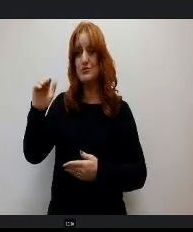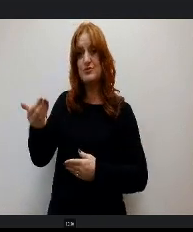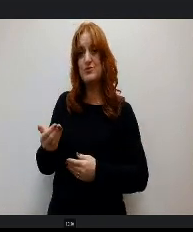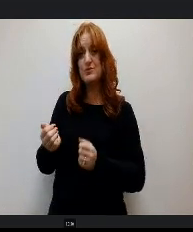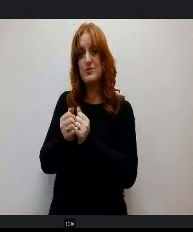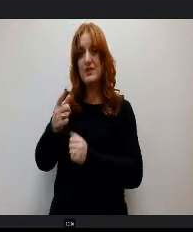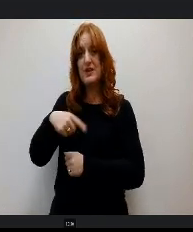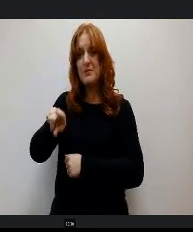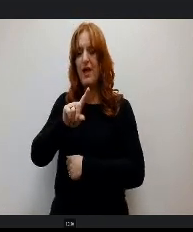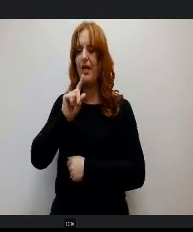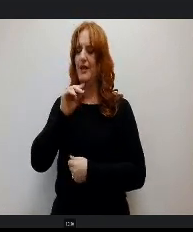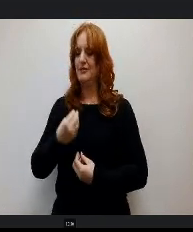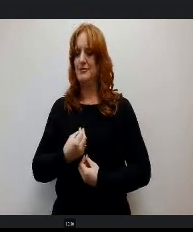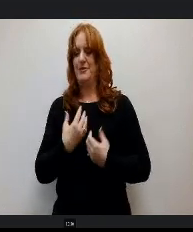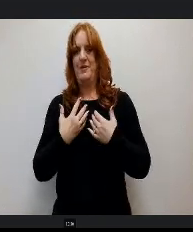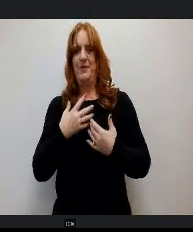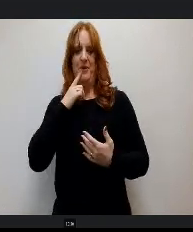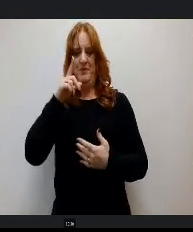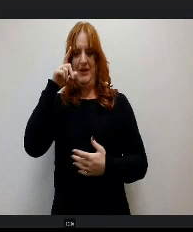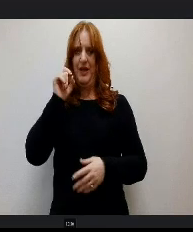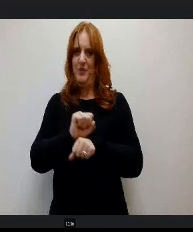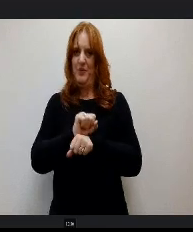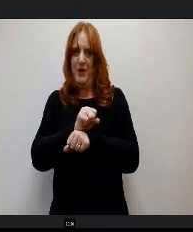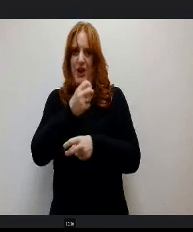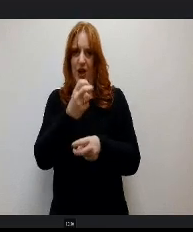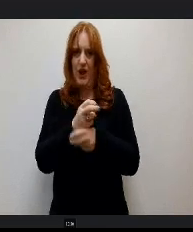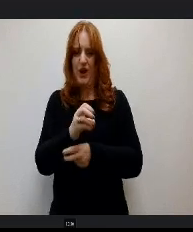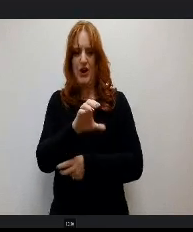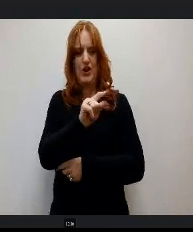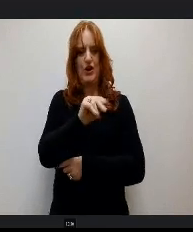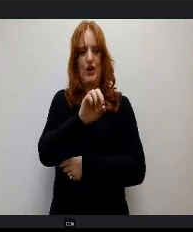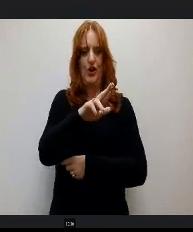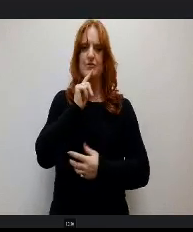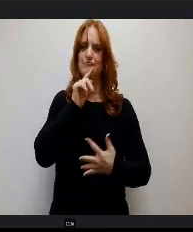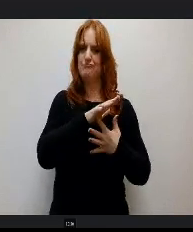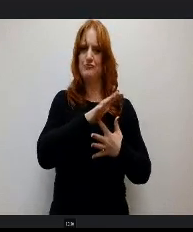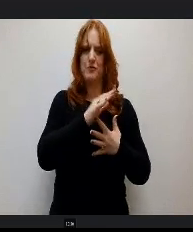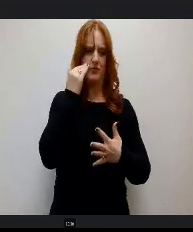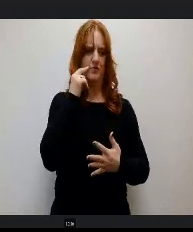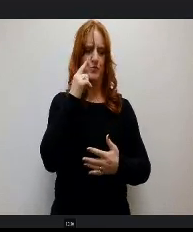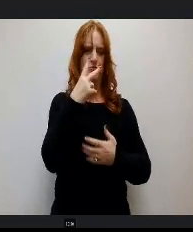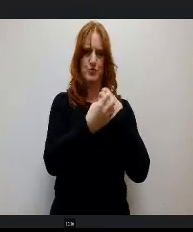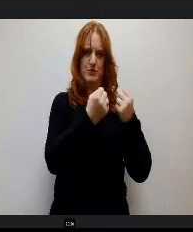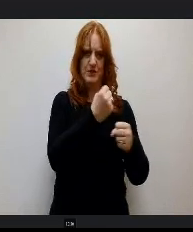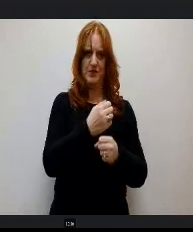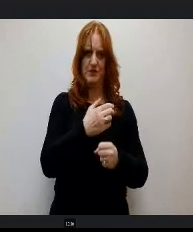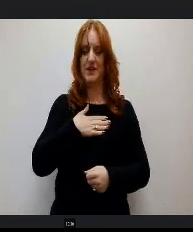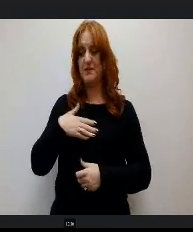you. They inspire me to do this hard work. Carter's a junior that I've known for two years and my sophomore English class last